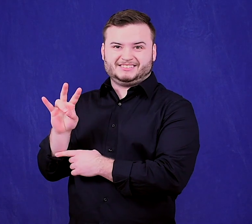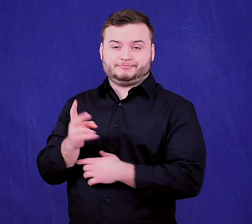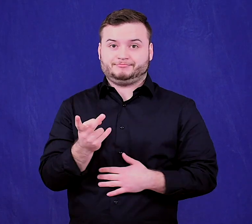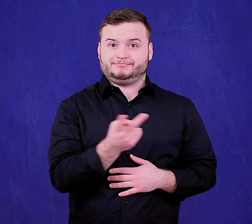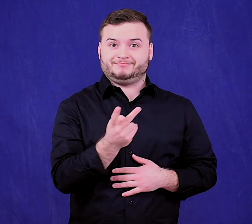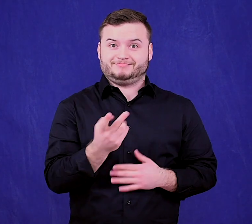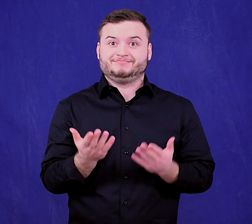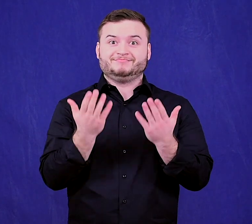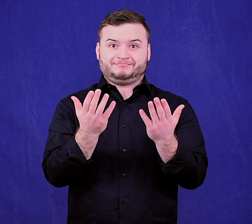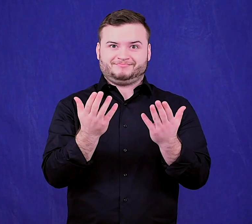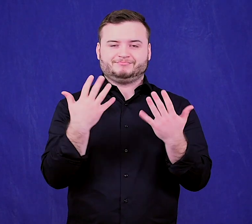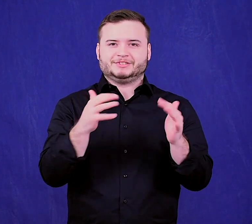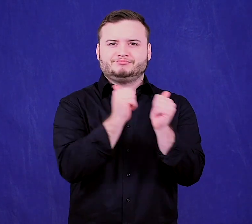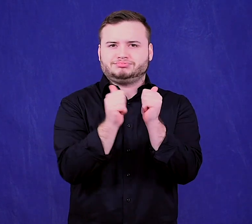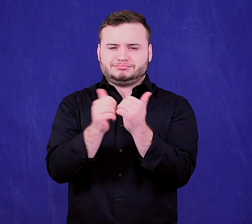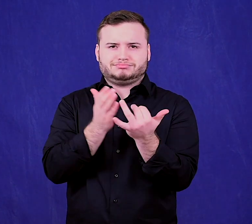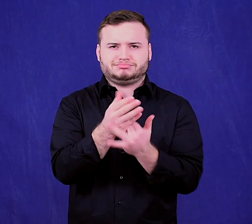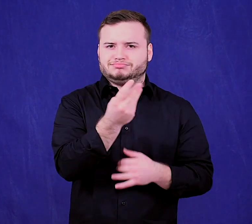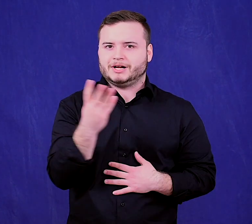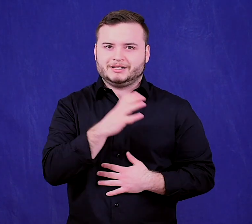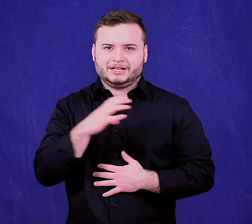has passed in several committees.